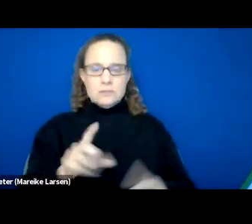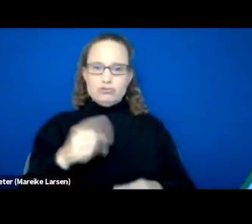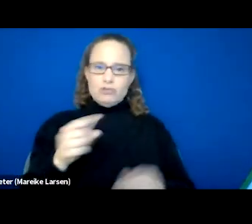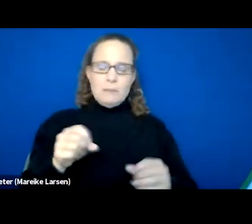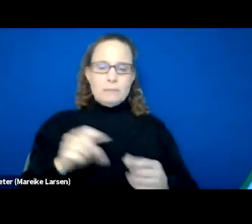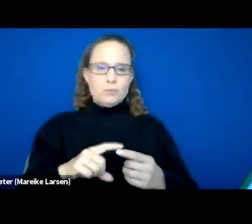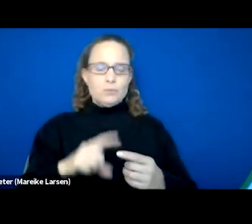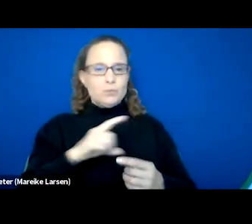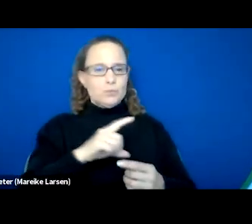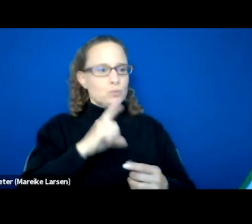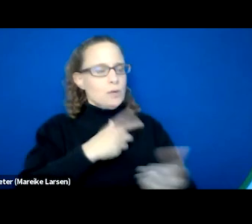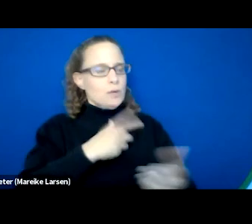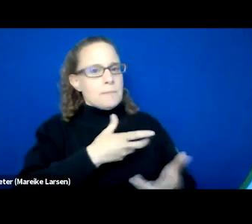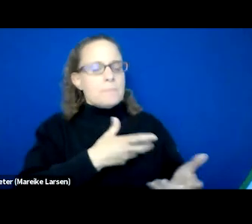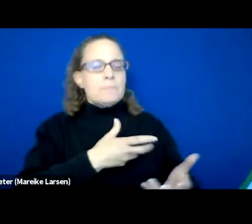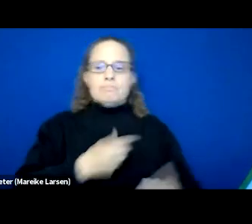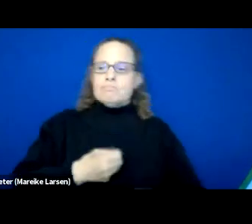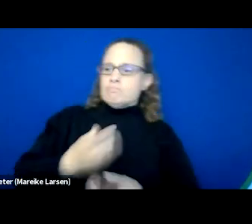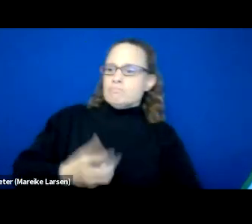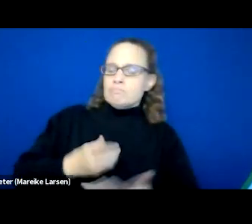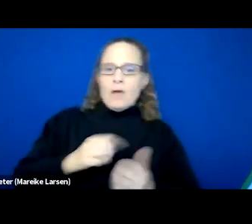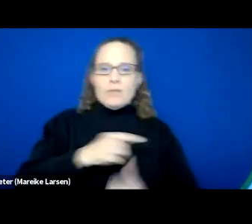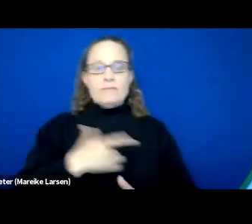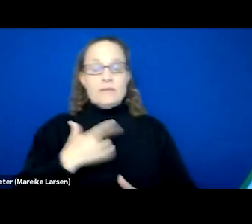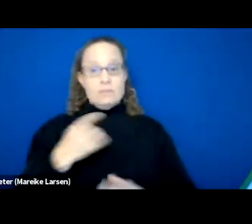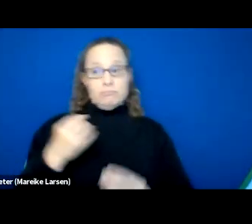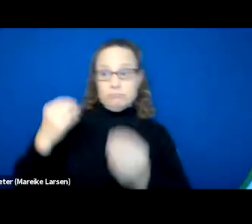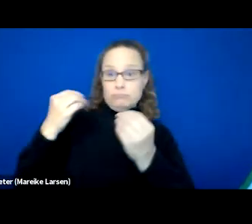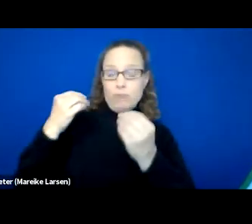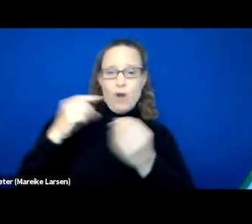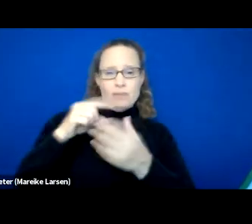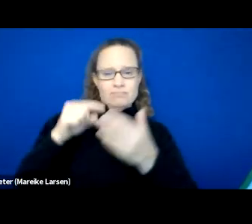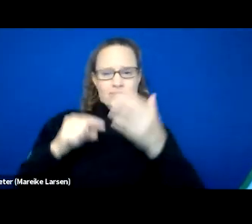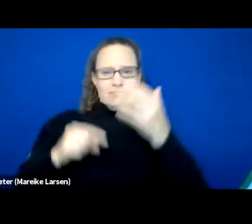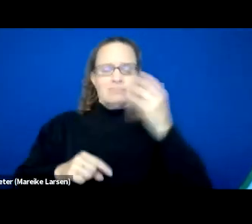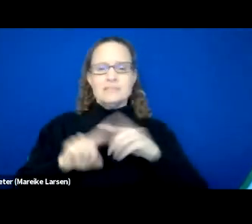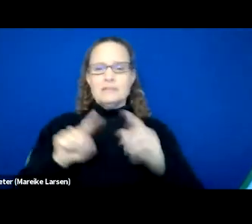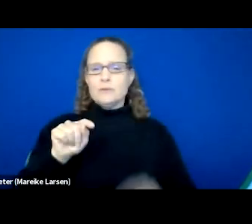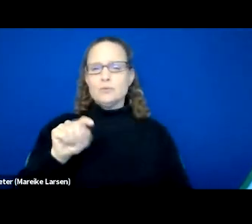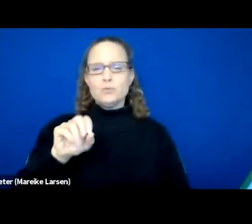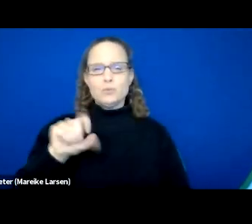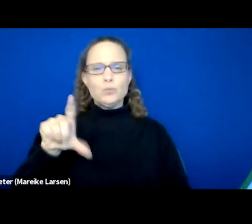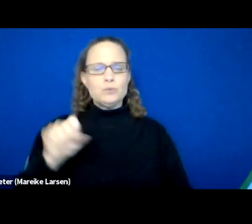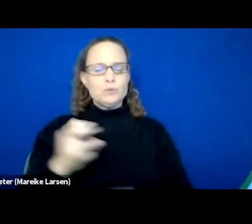and actually vent out how they really feel. So they taught us a bunch of things and bunch of tools for us to utilize. So we can be able to do that